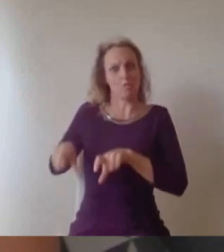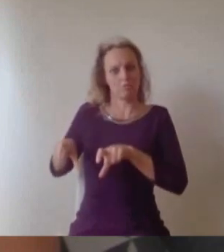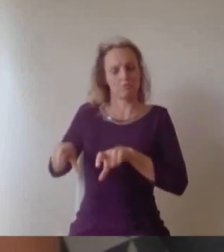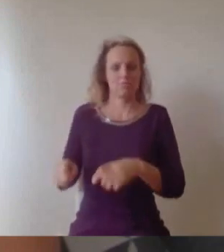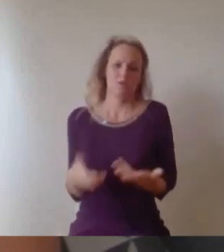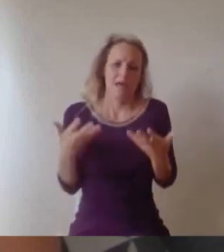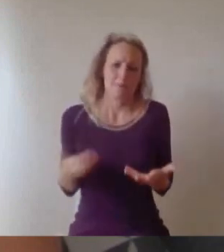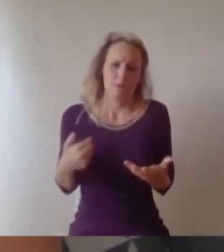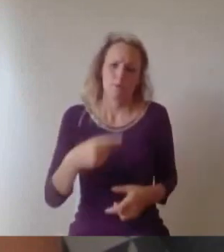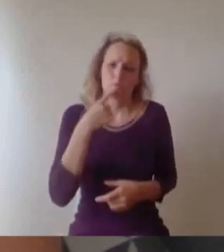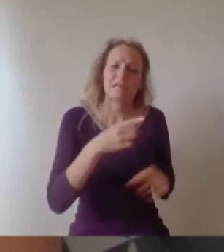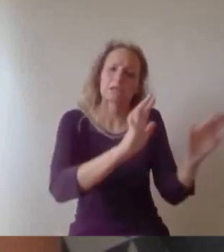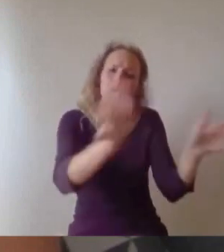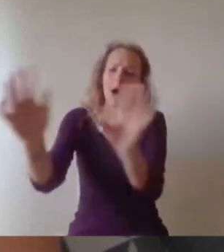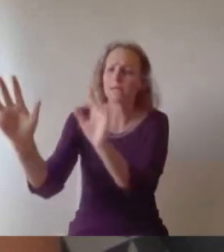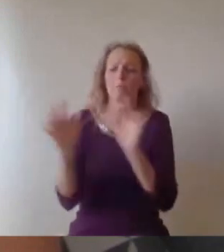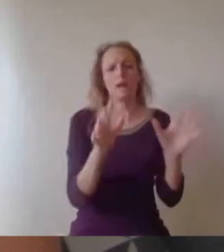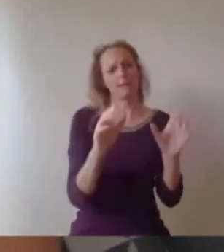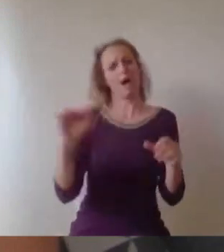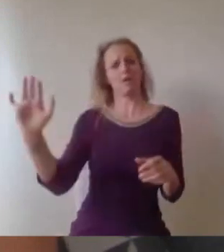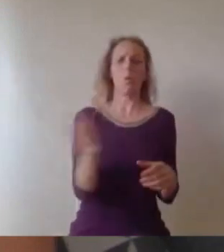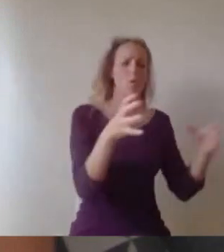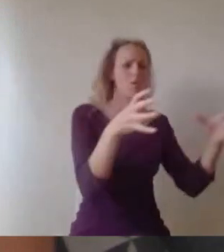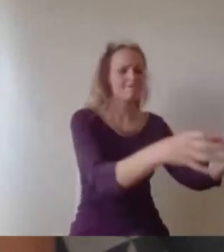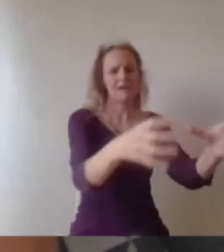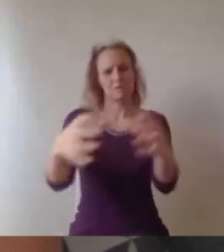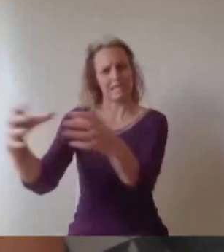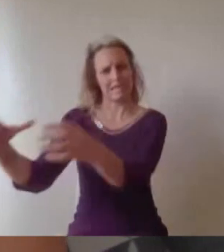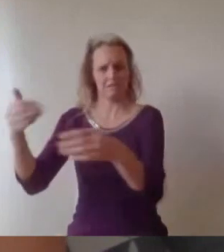wish them and all of you the very best. Here is Underneath the Stars by Kate